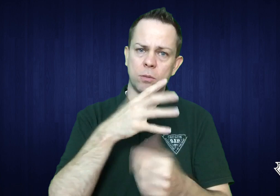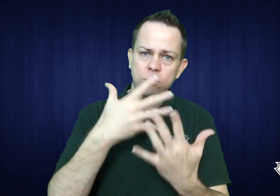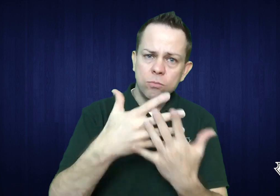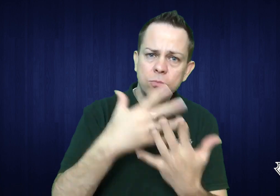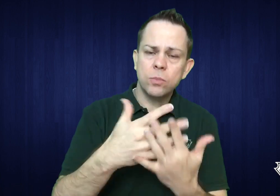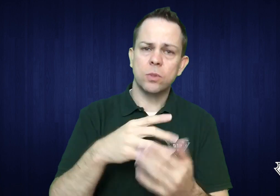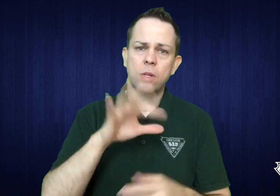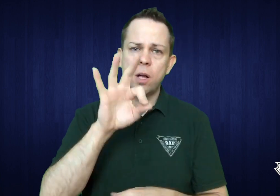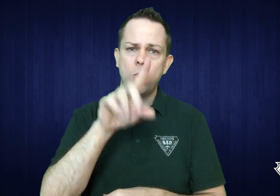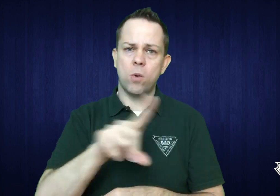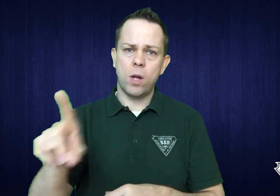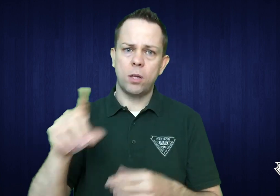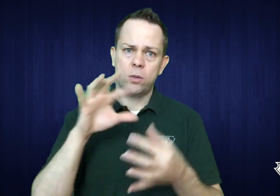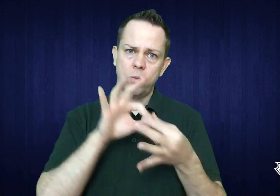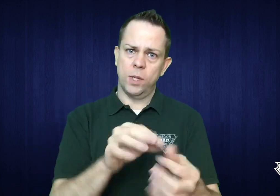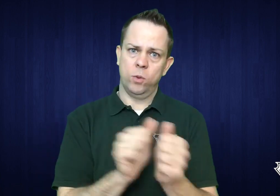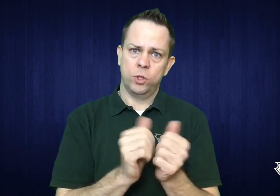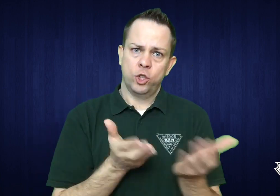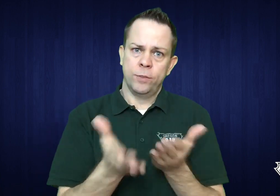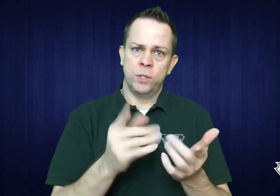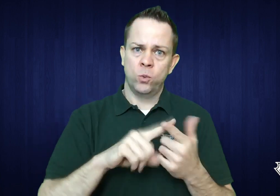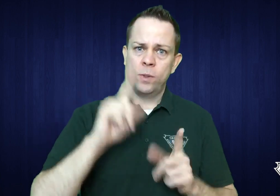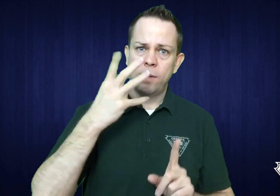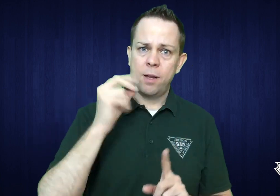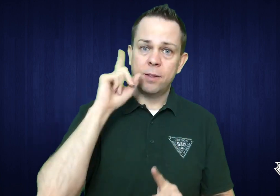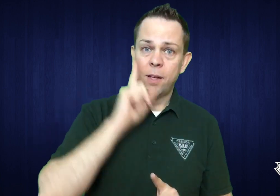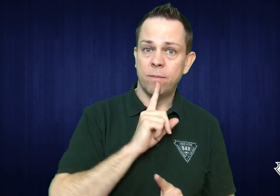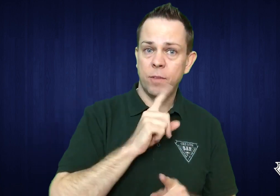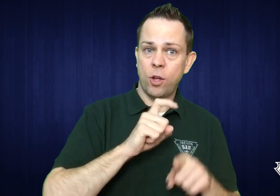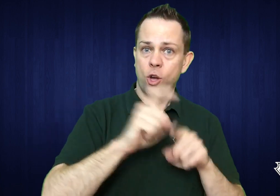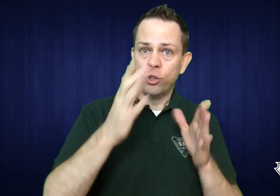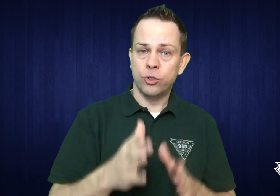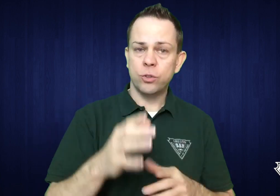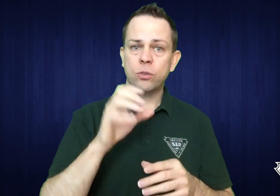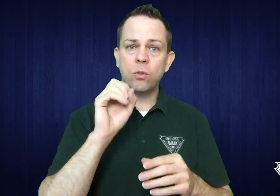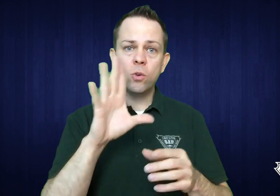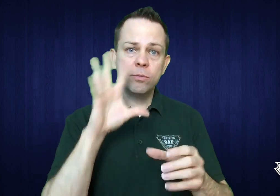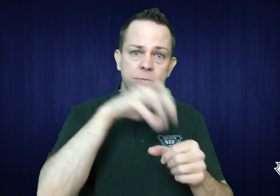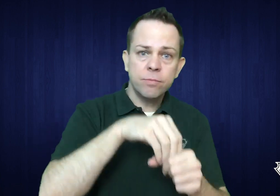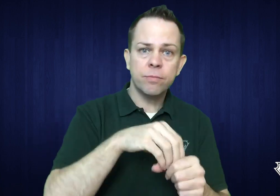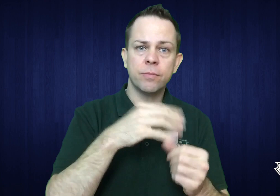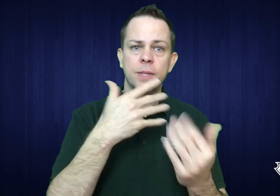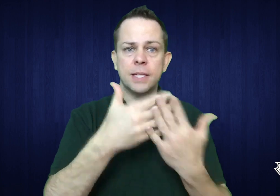in dealing with Deaf inmates and 911 services for Deaf callers or inmates who need to make calls